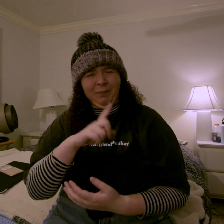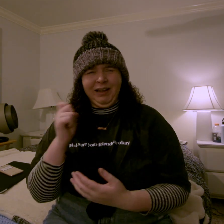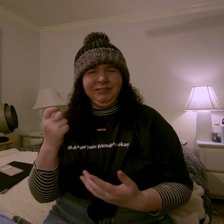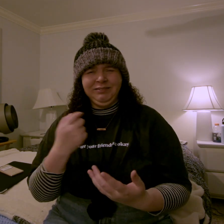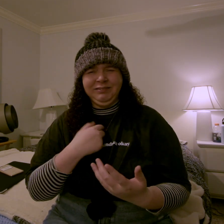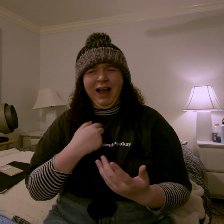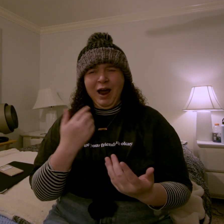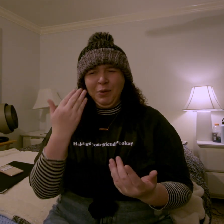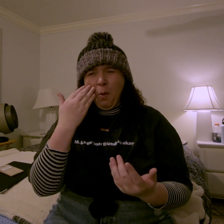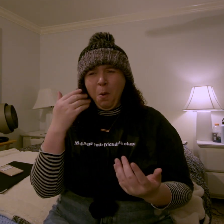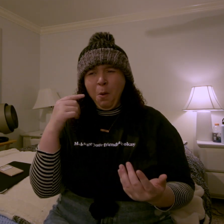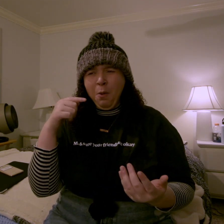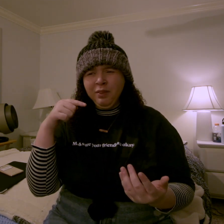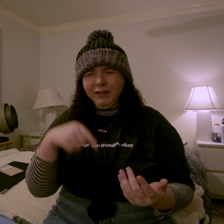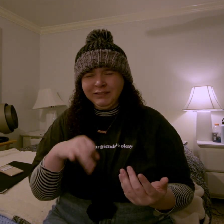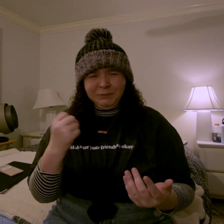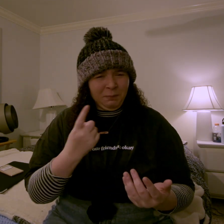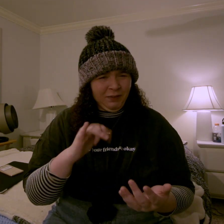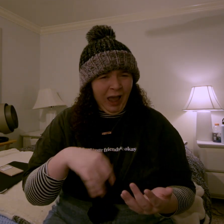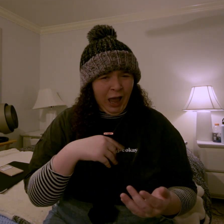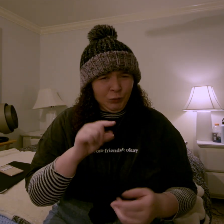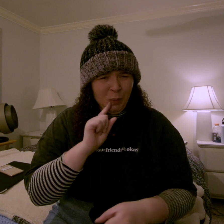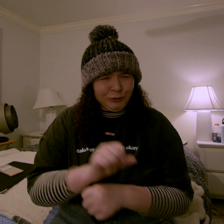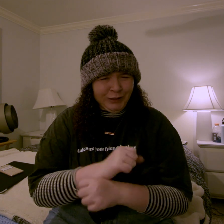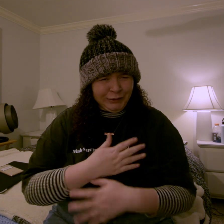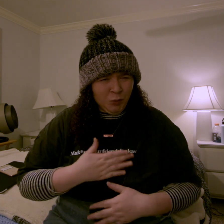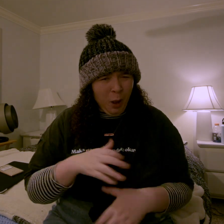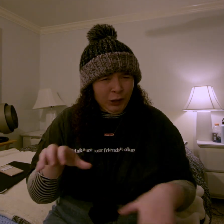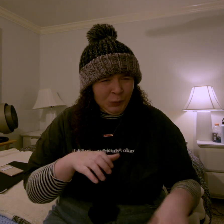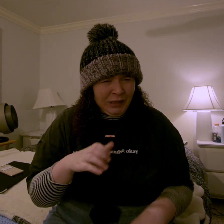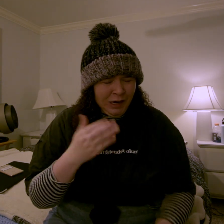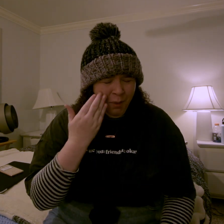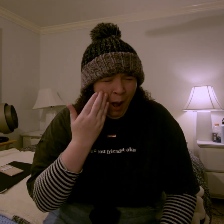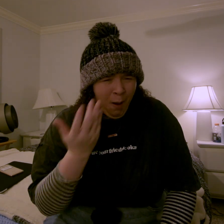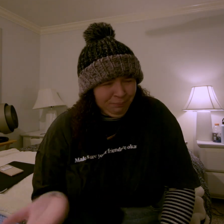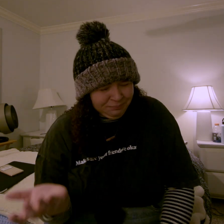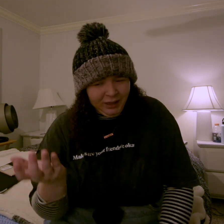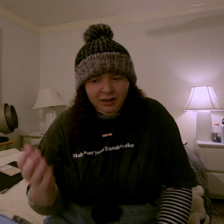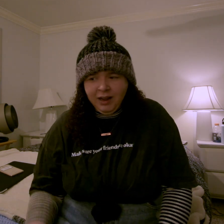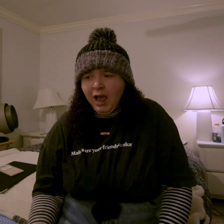because i know this is something i do enjoy doing, you know?